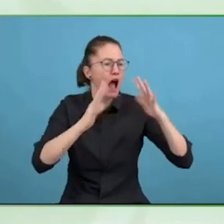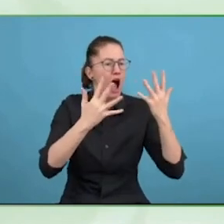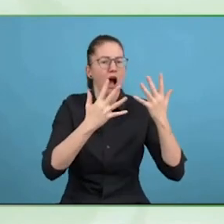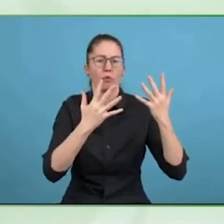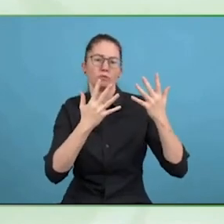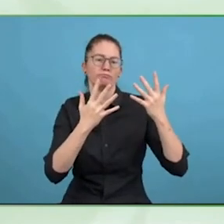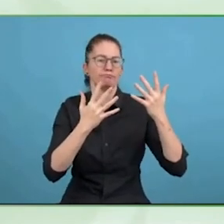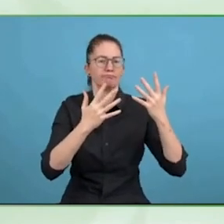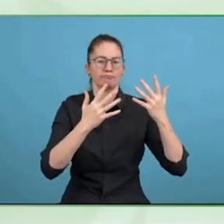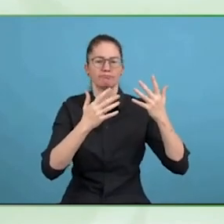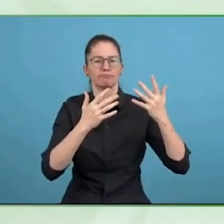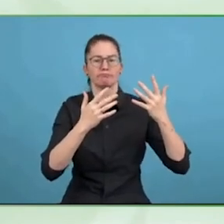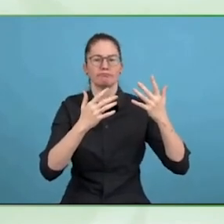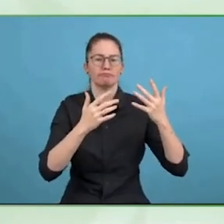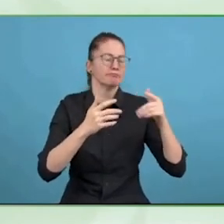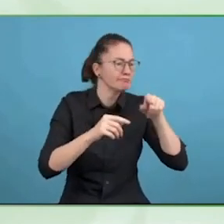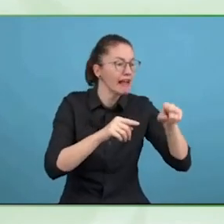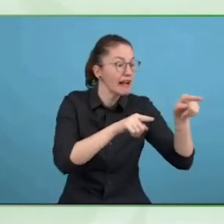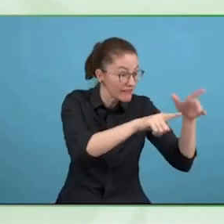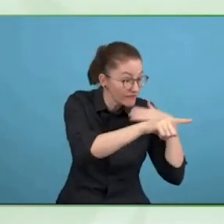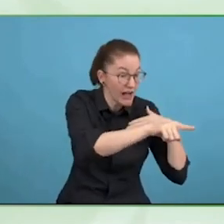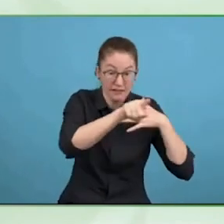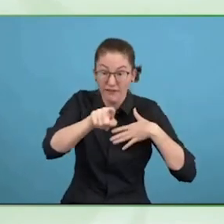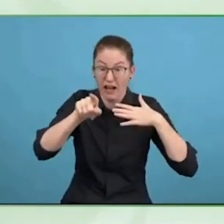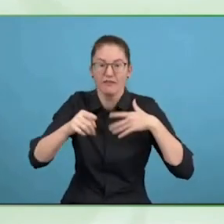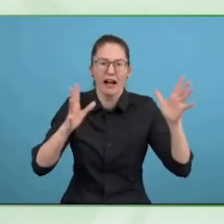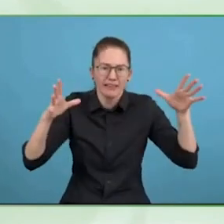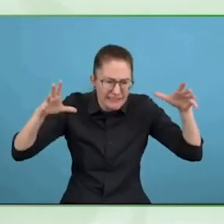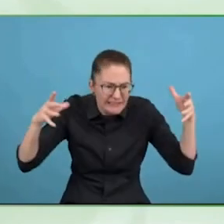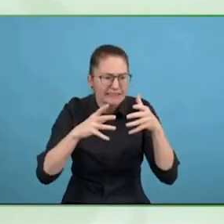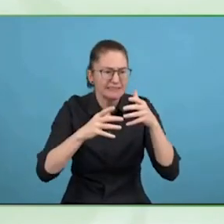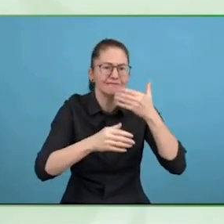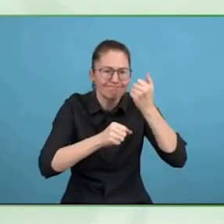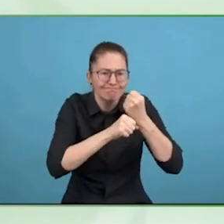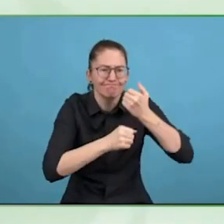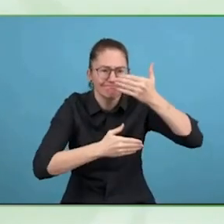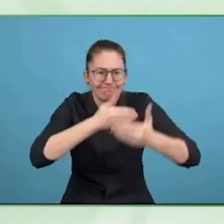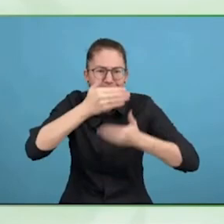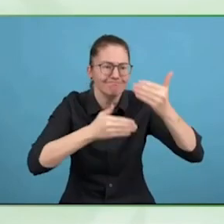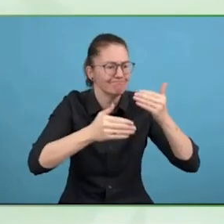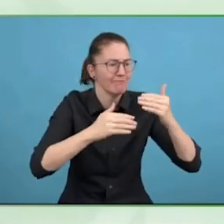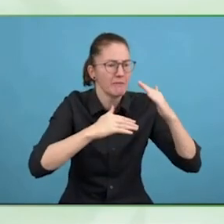from it, having invested much time and resource into it, what is your personal takeaway?